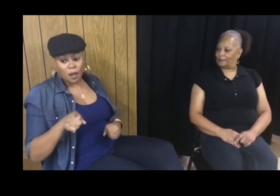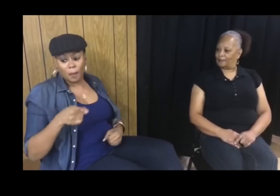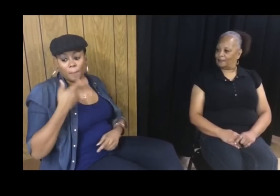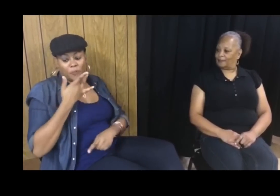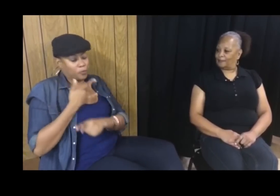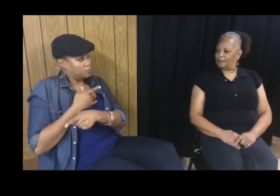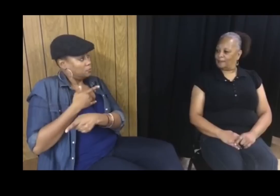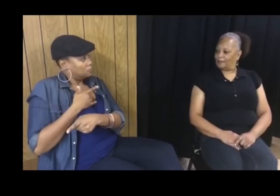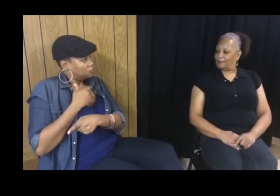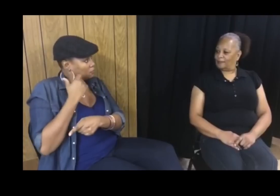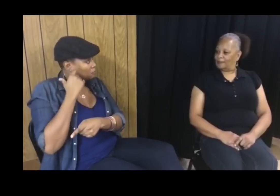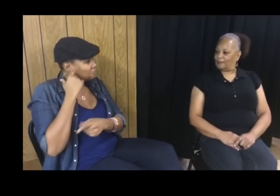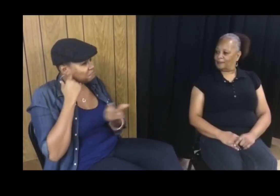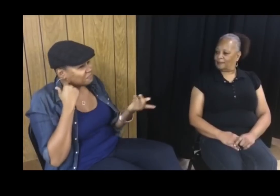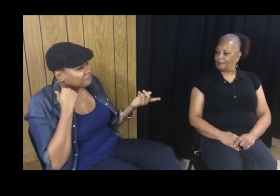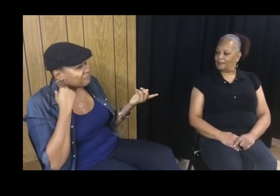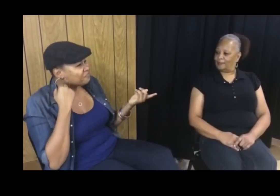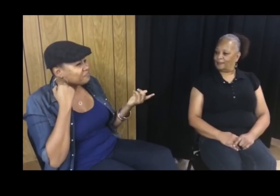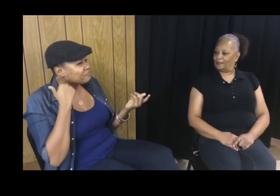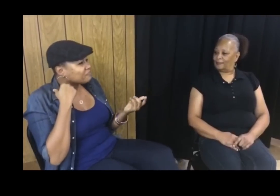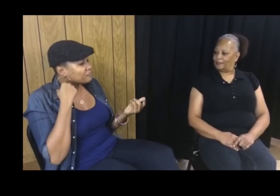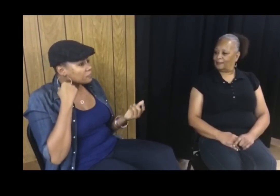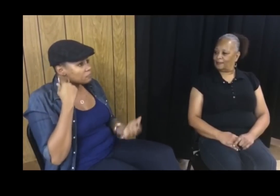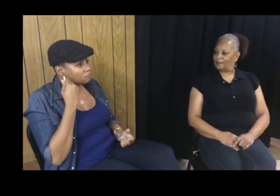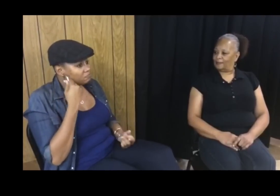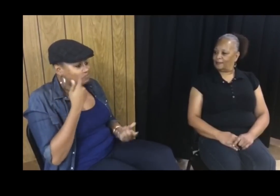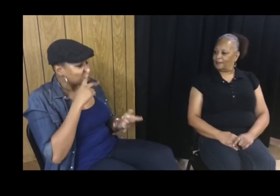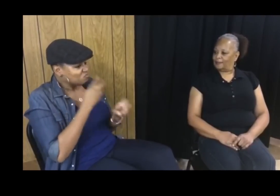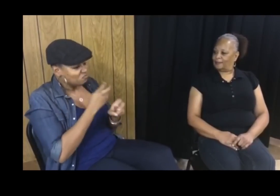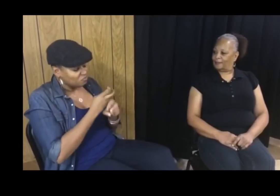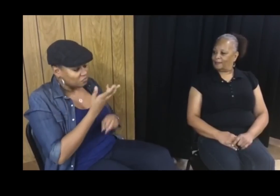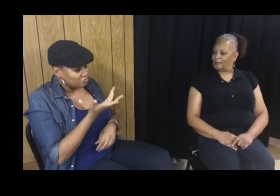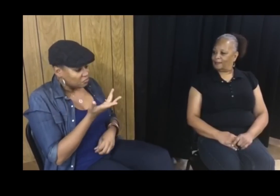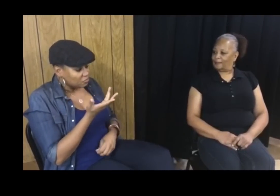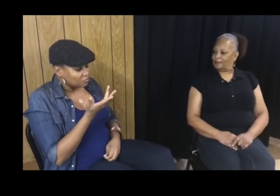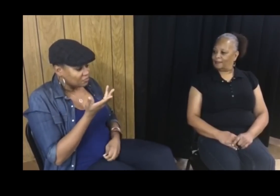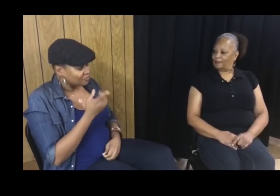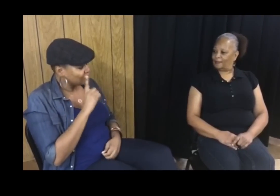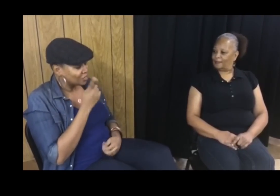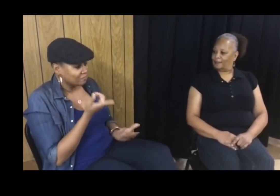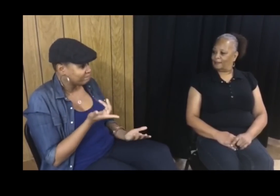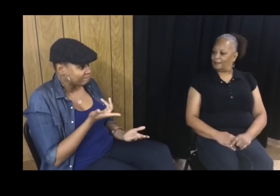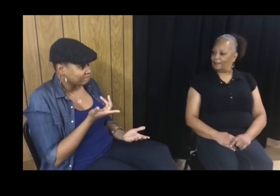A Poor Black Woman and a Poor White Woman- people prefer to approach/interact with Poor White Women. It's hard. {sighs}